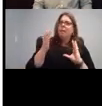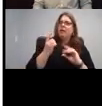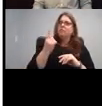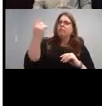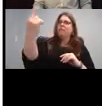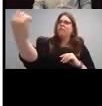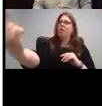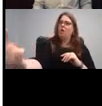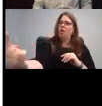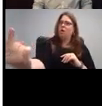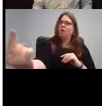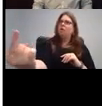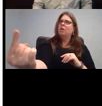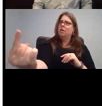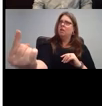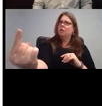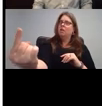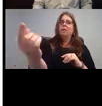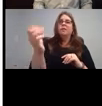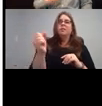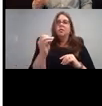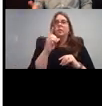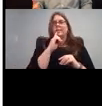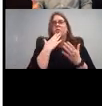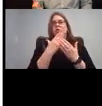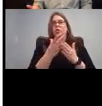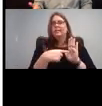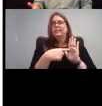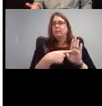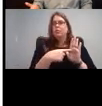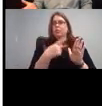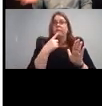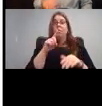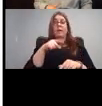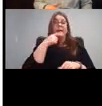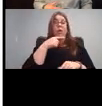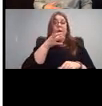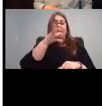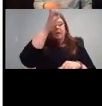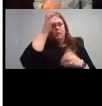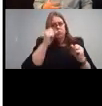especially for hearing parents who are trying to either understand it for yourself or to advocate for your child to have